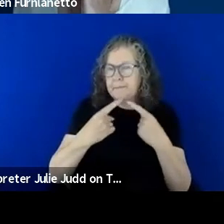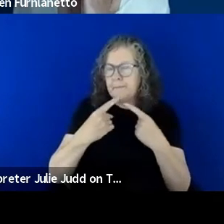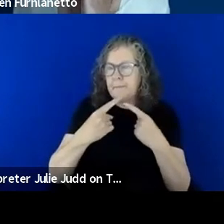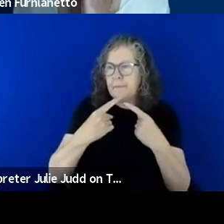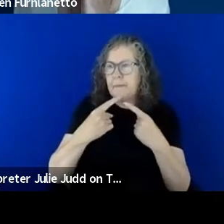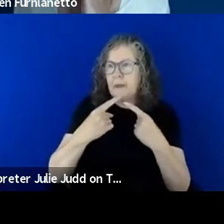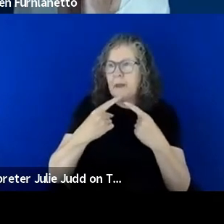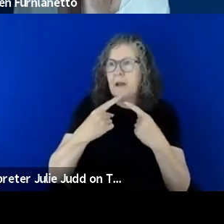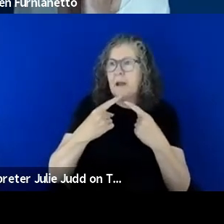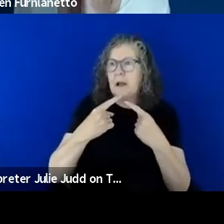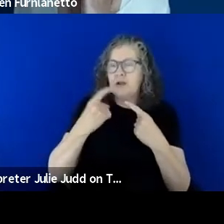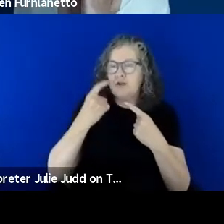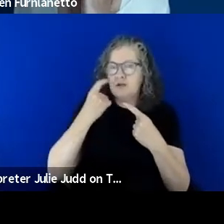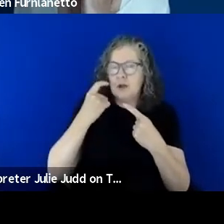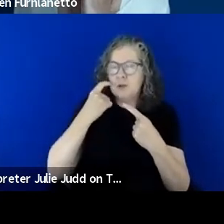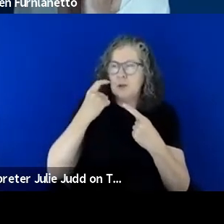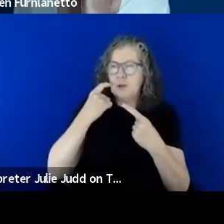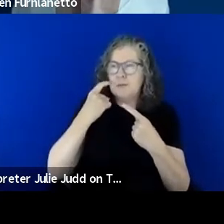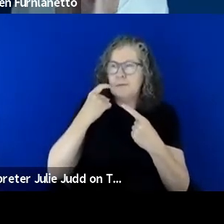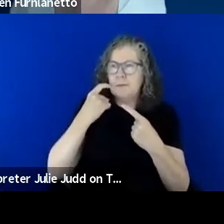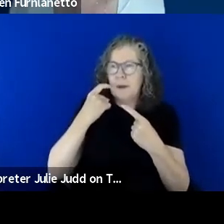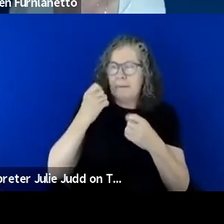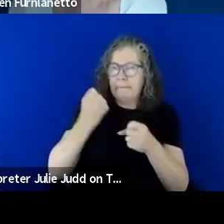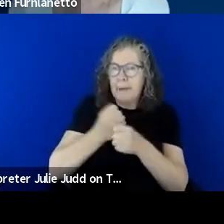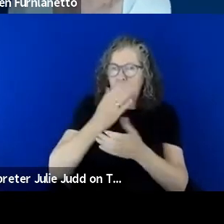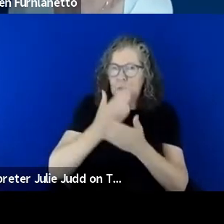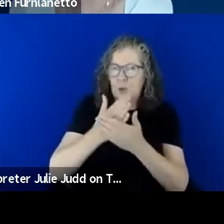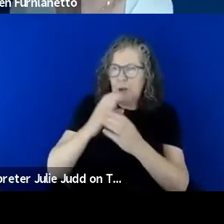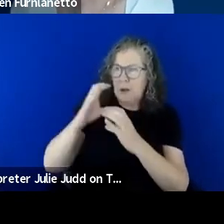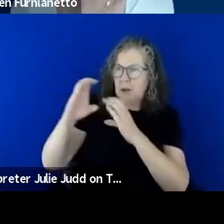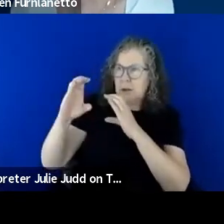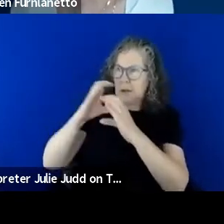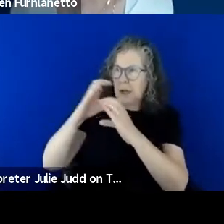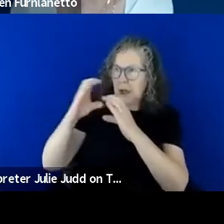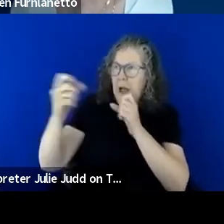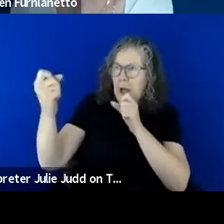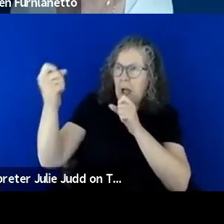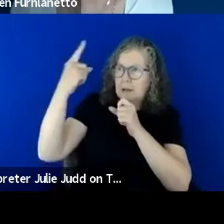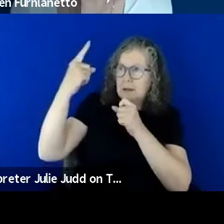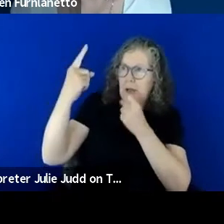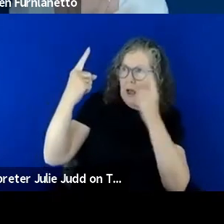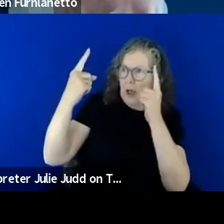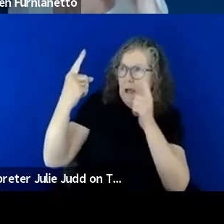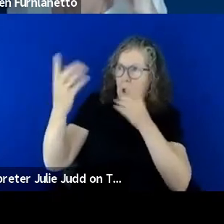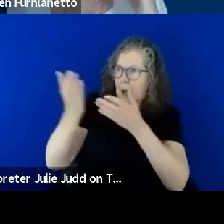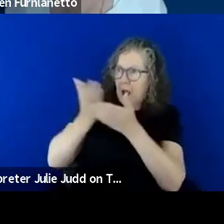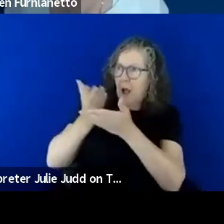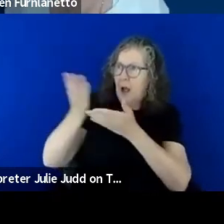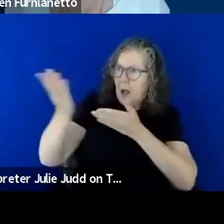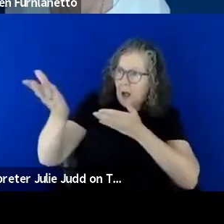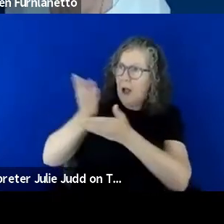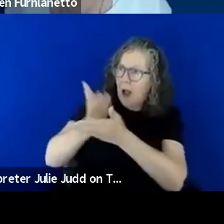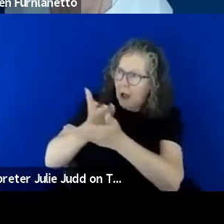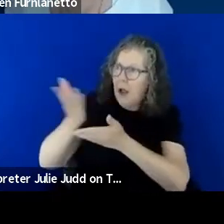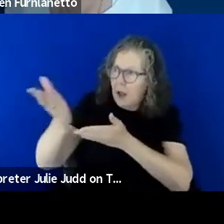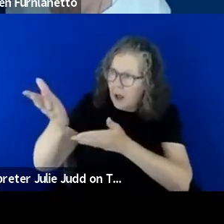to channel, try to channel, the conversation towards a common ground, it is incredibly